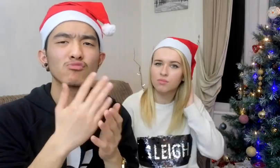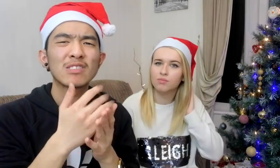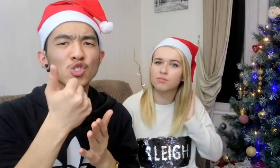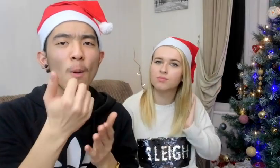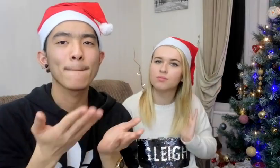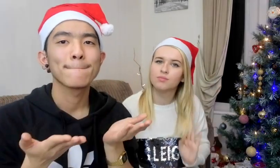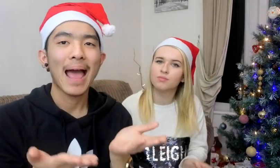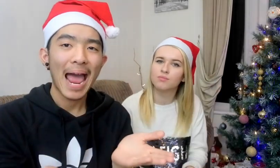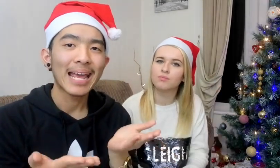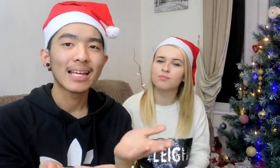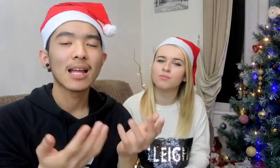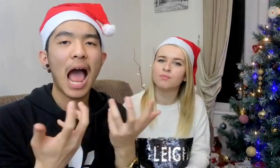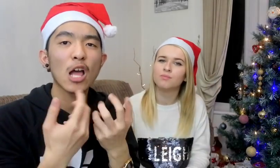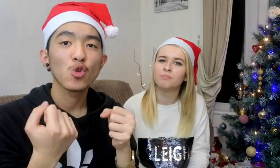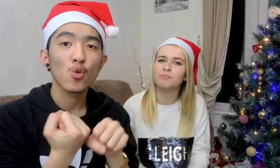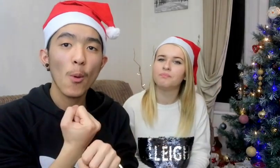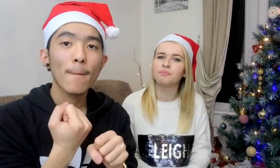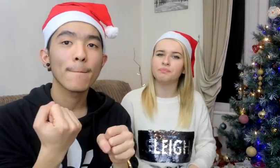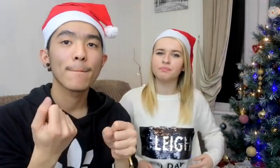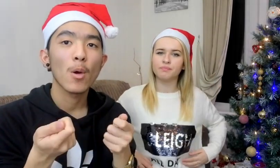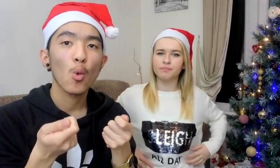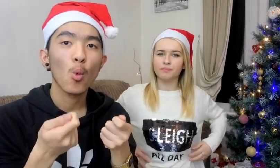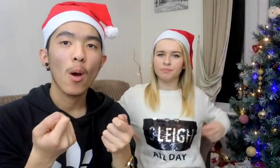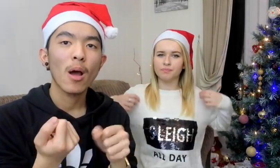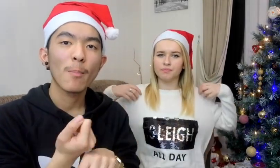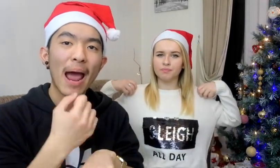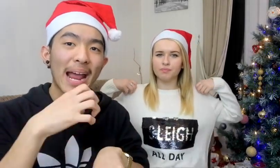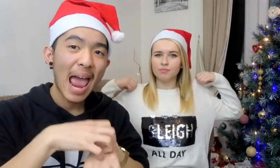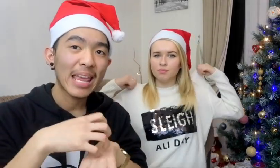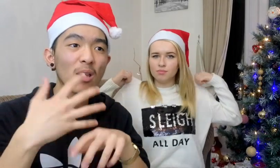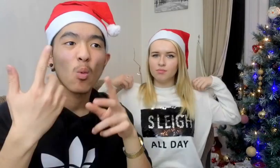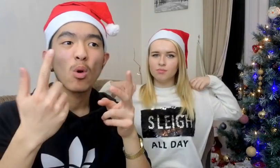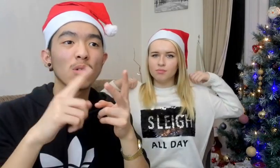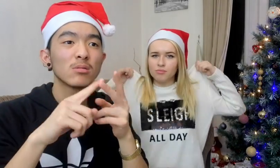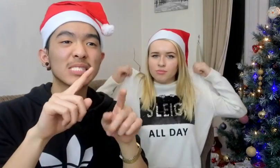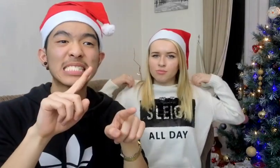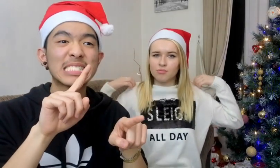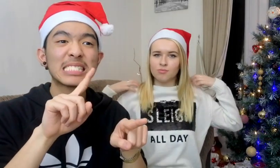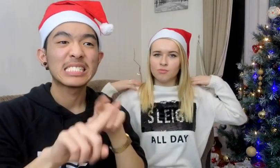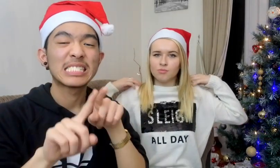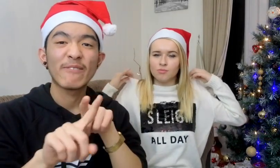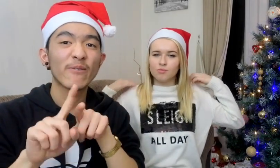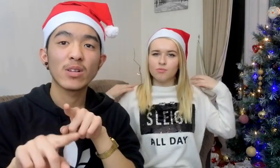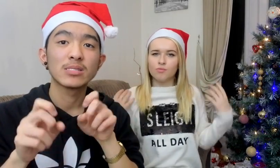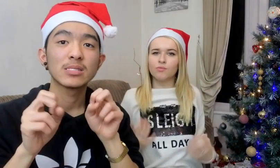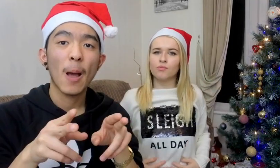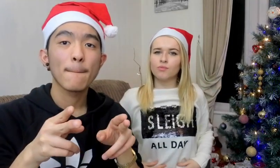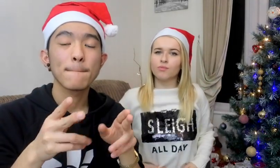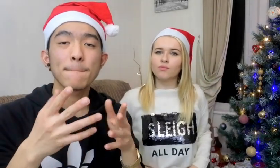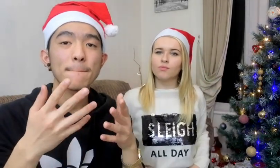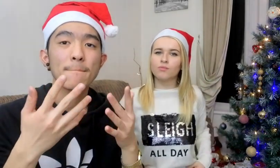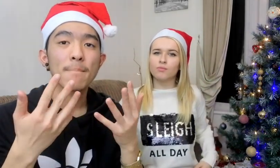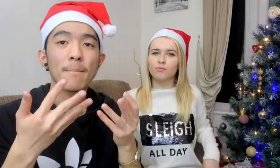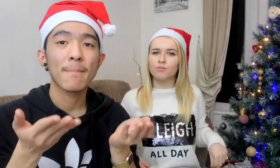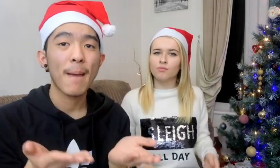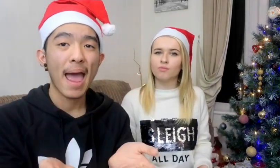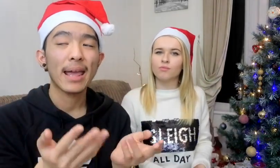She's really good at baking cakes, she also teach you how to bake Different types of baking